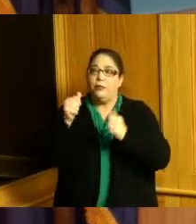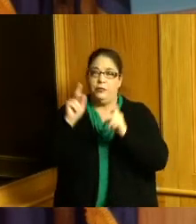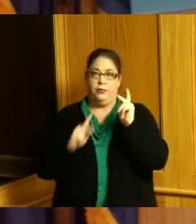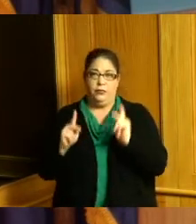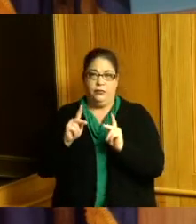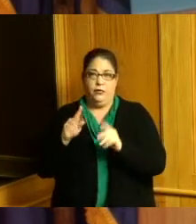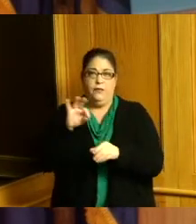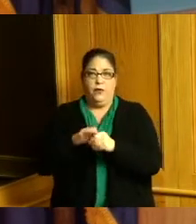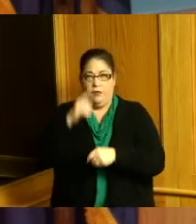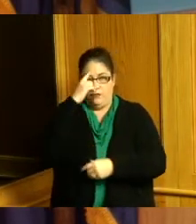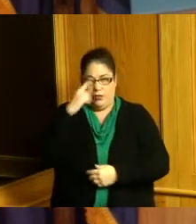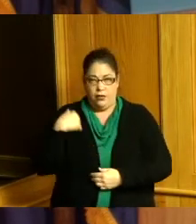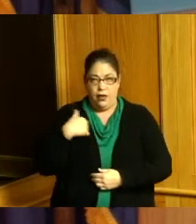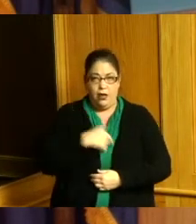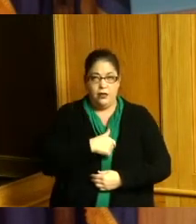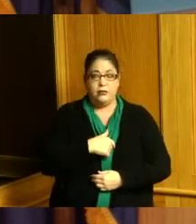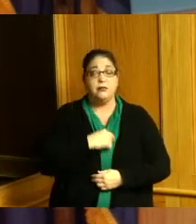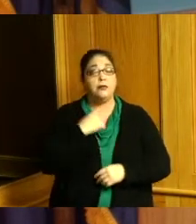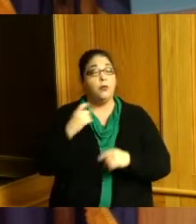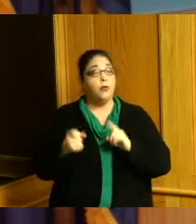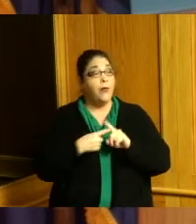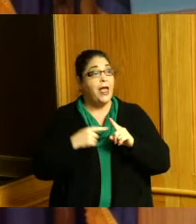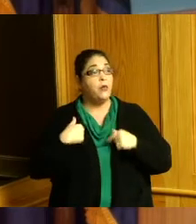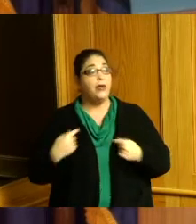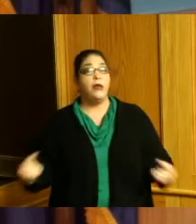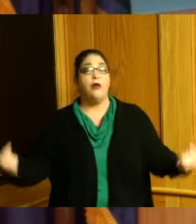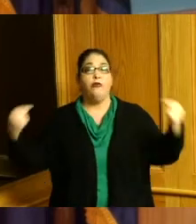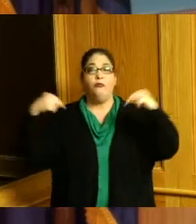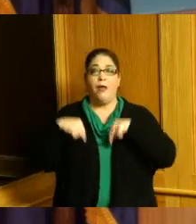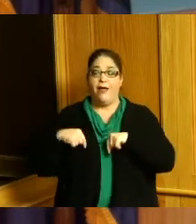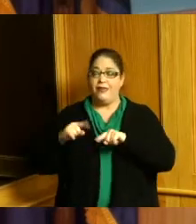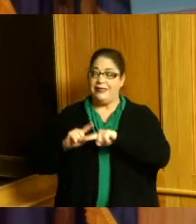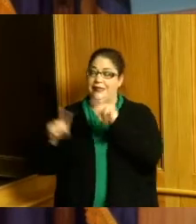get down here among ourselves we may have different titles but at the end of the day